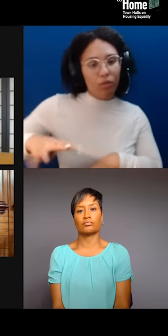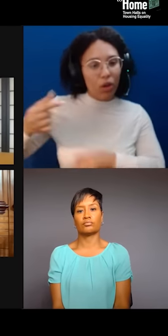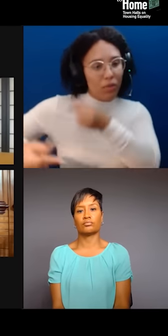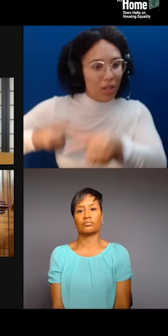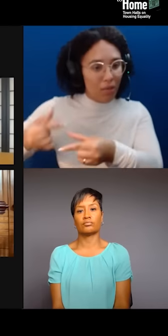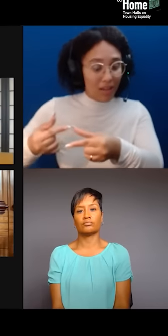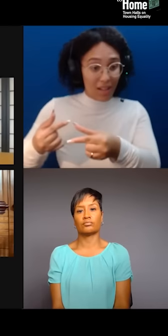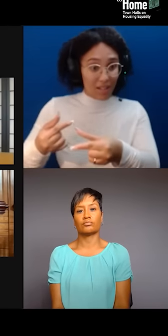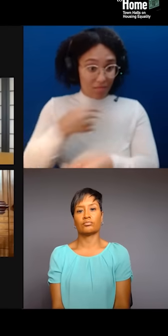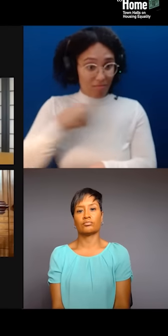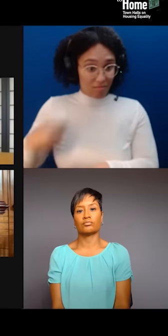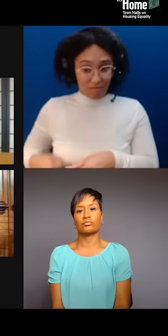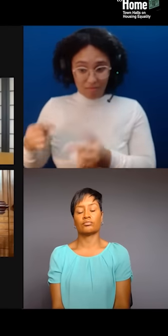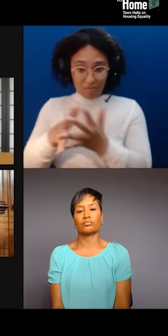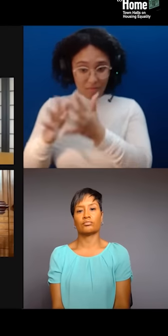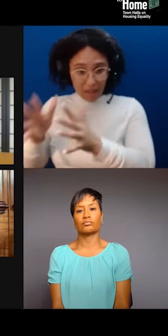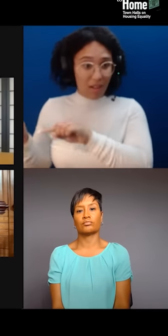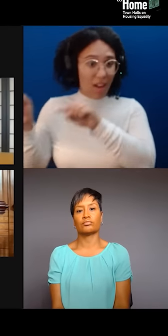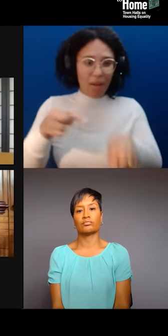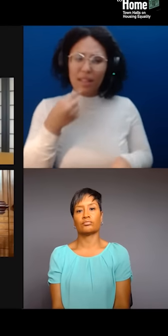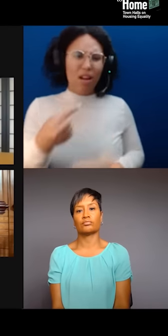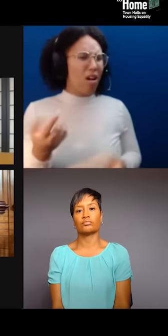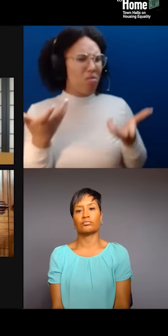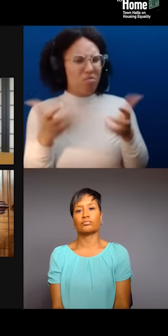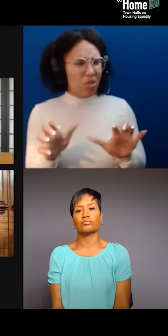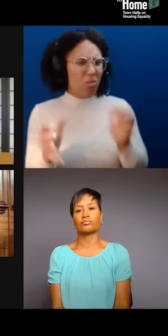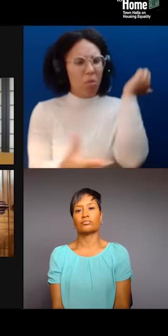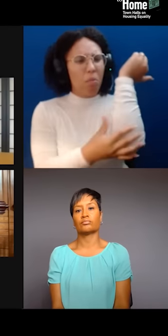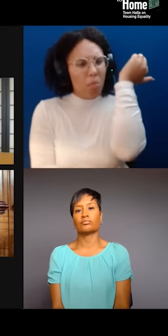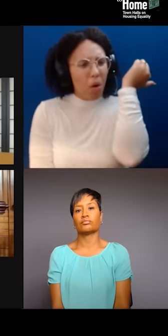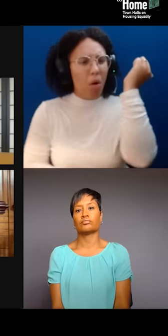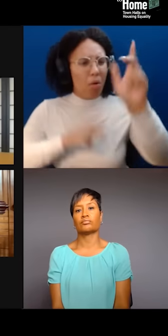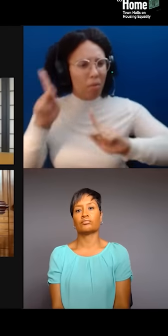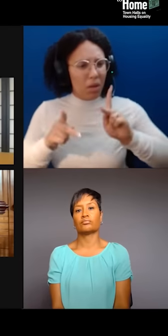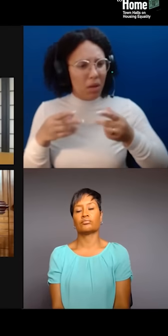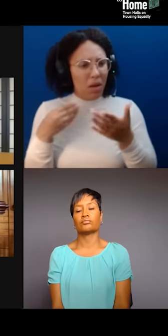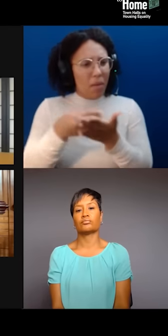to come and buy our bubble tea." Who's gonna come and buy the bubble tea? It's the tourists and the richer Asians